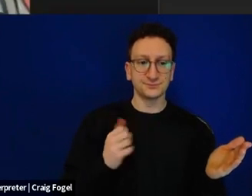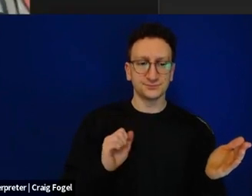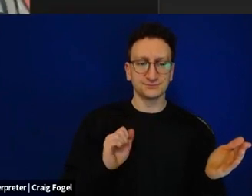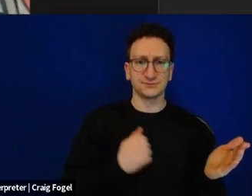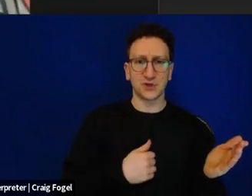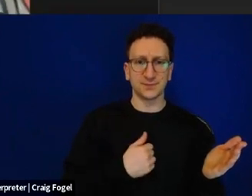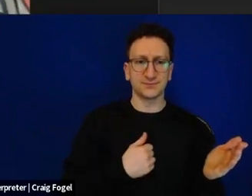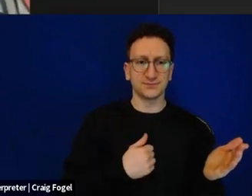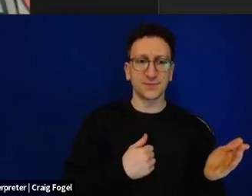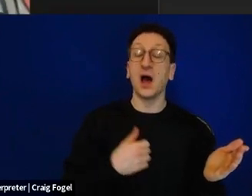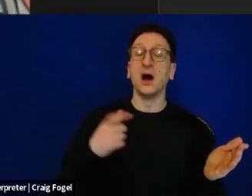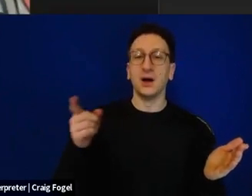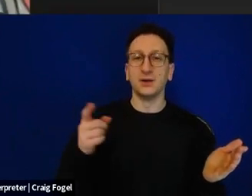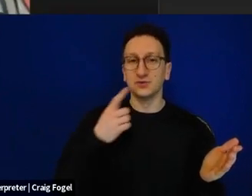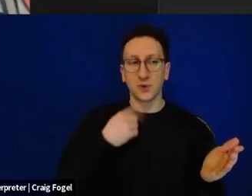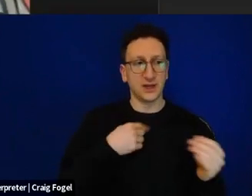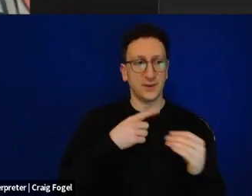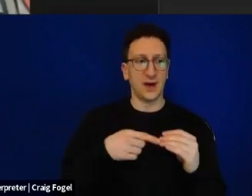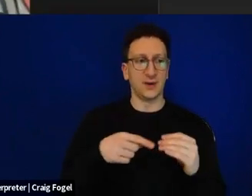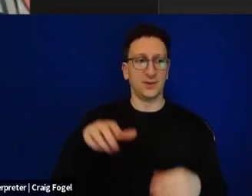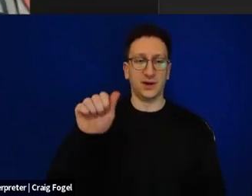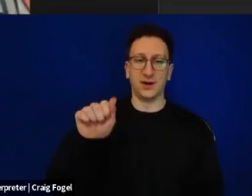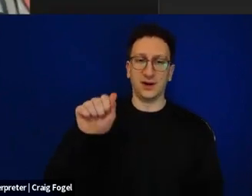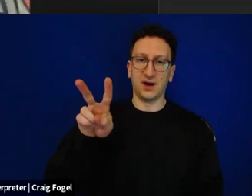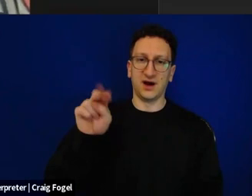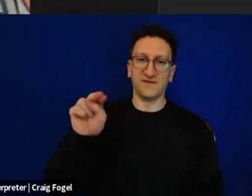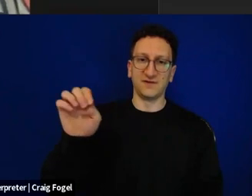And that's when I first learned about Avner Goren and this is a picture of Avner and Maya Goren